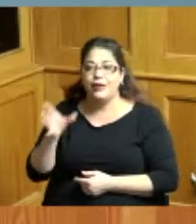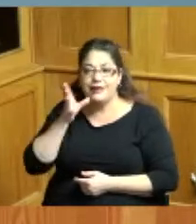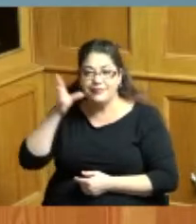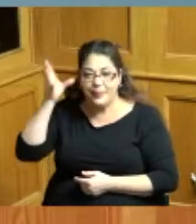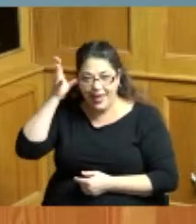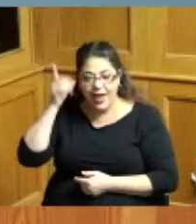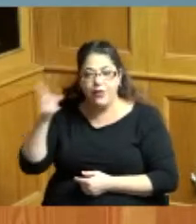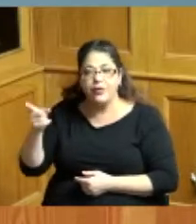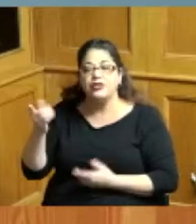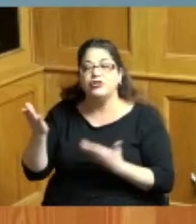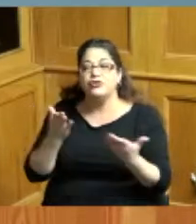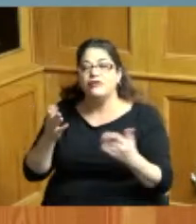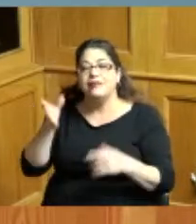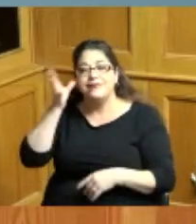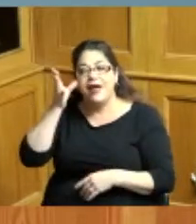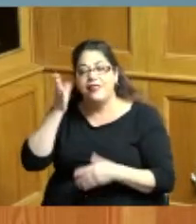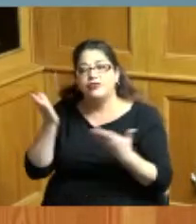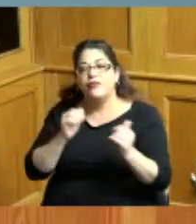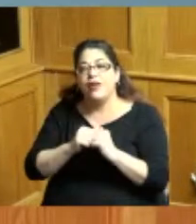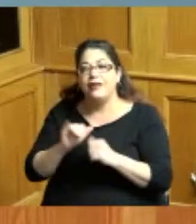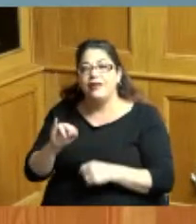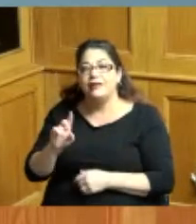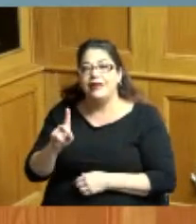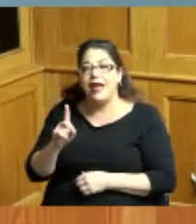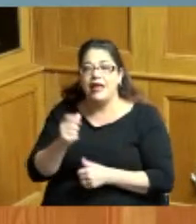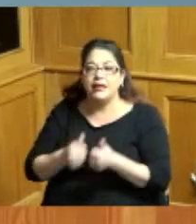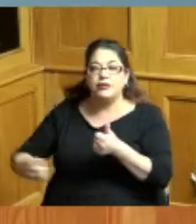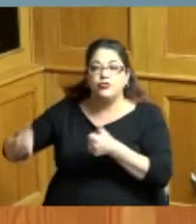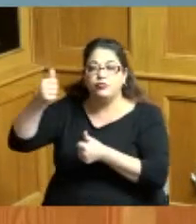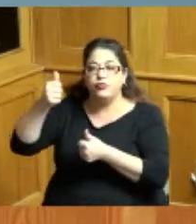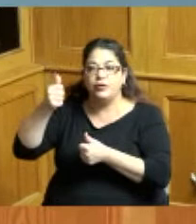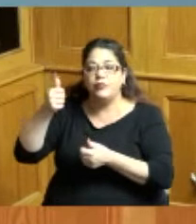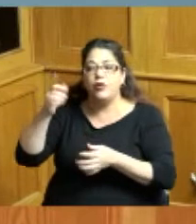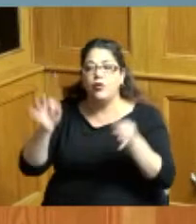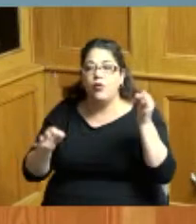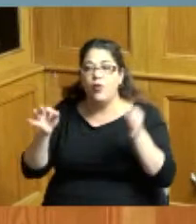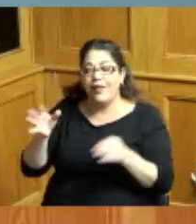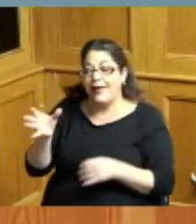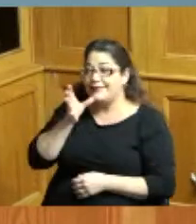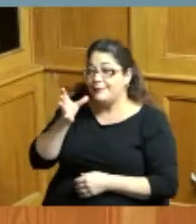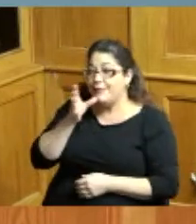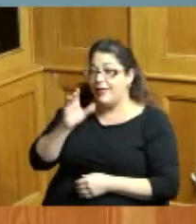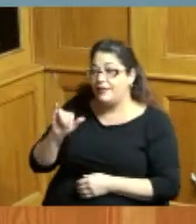served on the Indiana Supreme Court for 18 years and his mother Jacqueline Pace Rucker